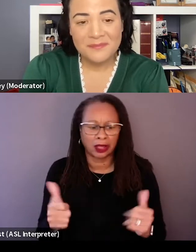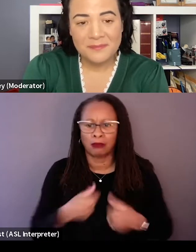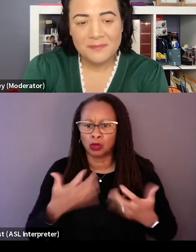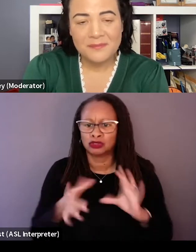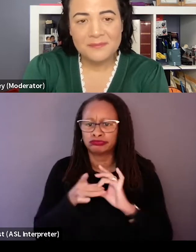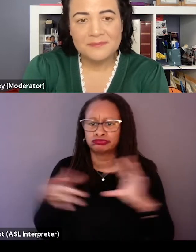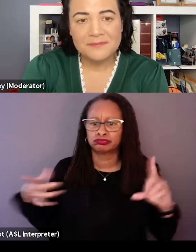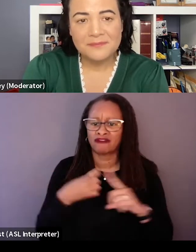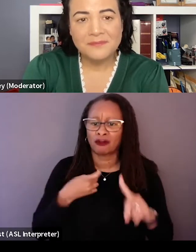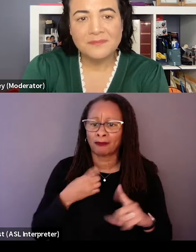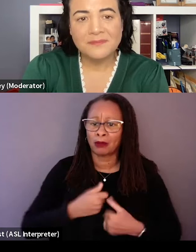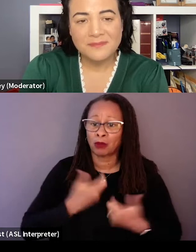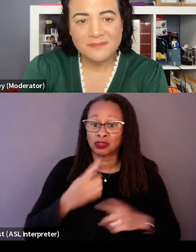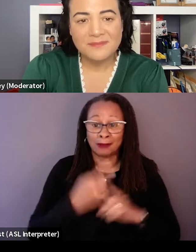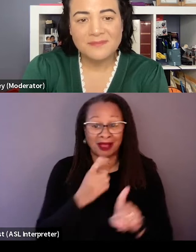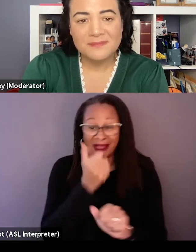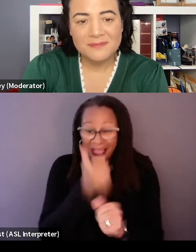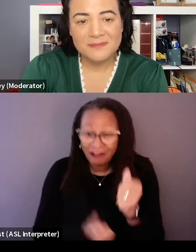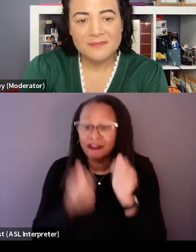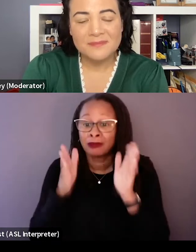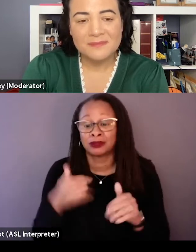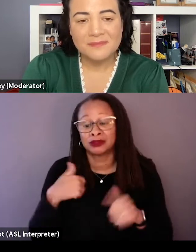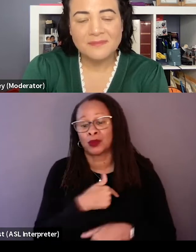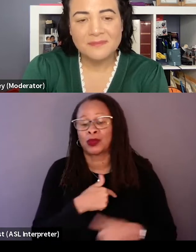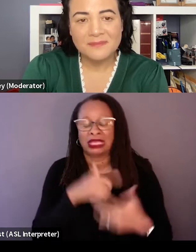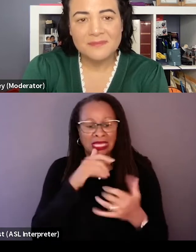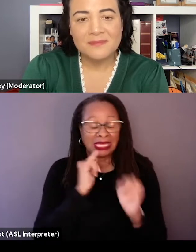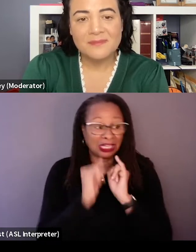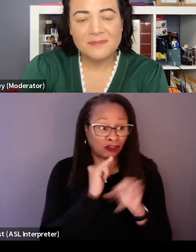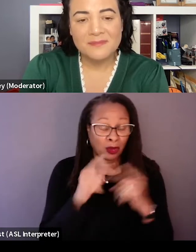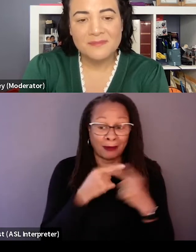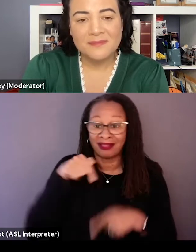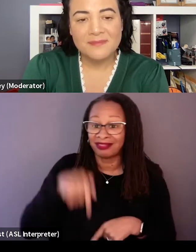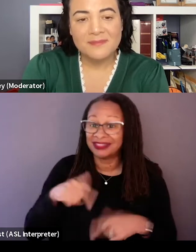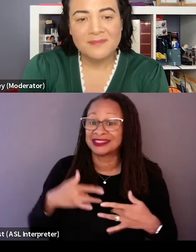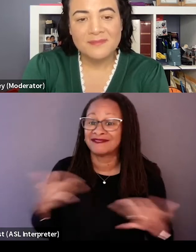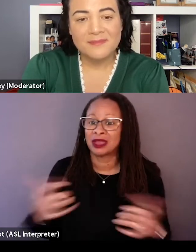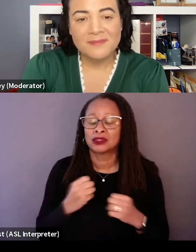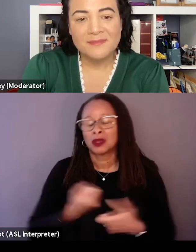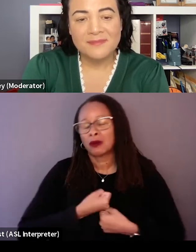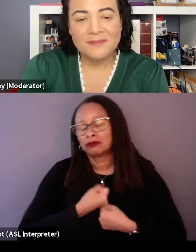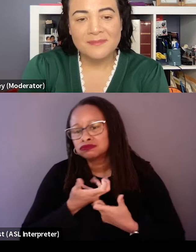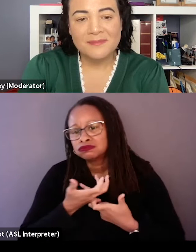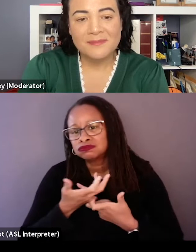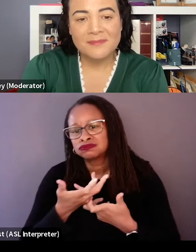And every human being that we would interview about this was so emotional the way they talked about this mission.